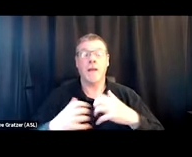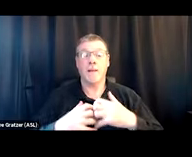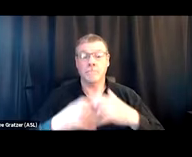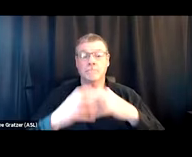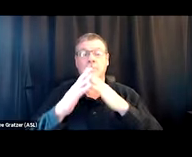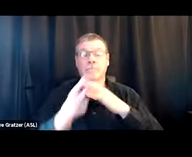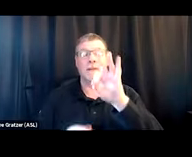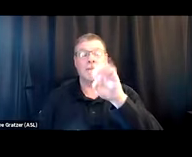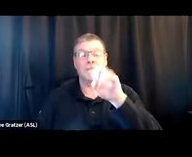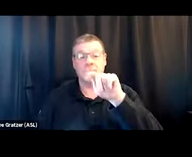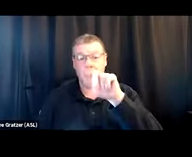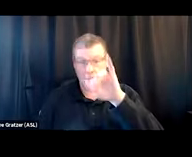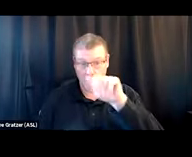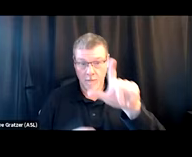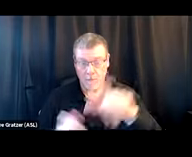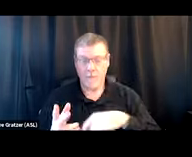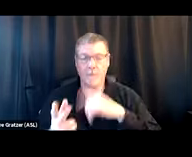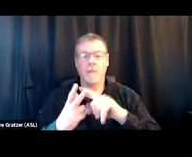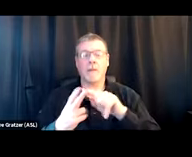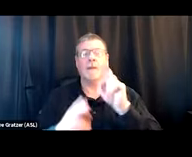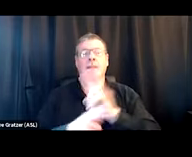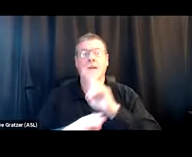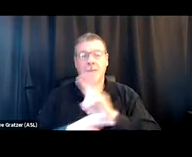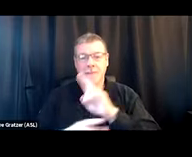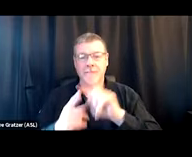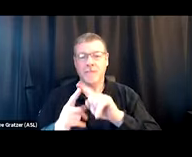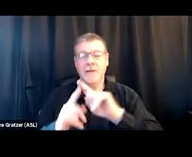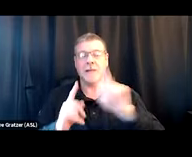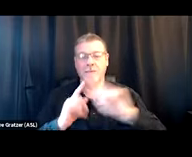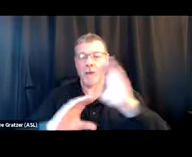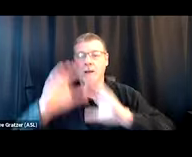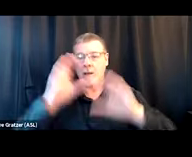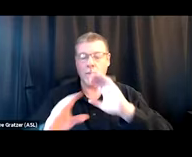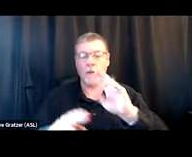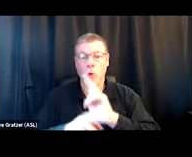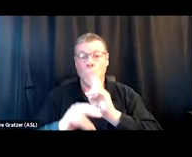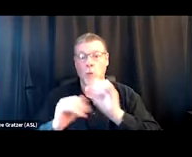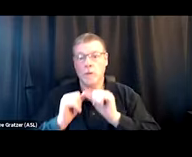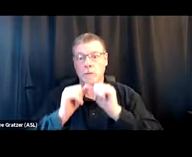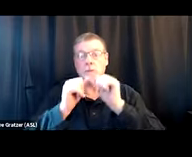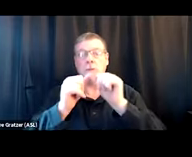and the emergence of different substances like xylazine that keep people under the influence for a longer period of time,